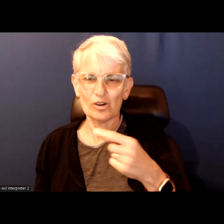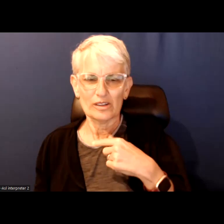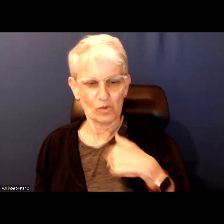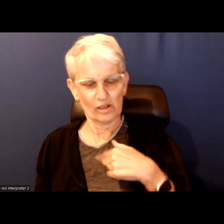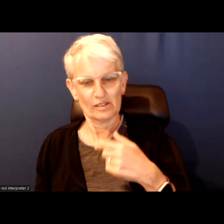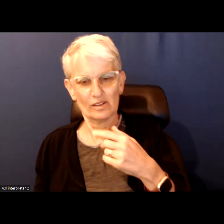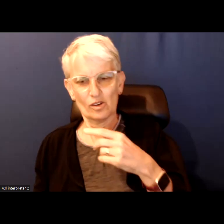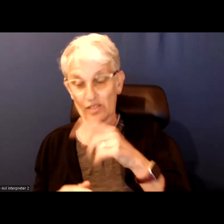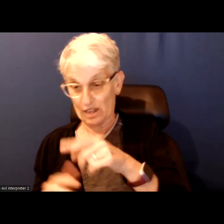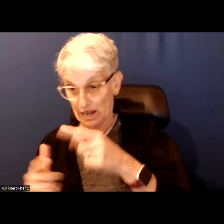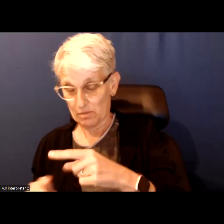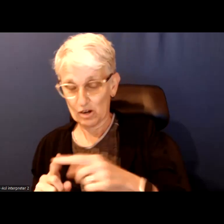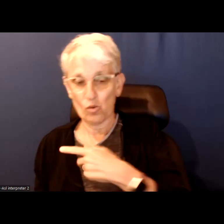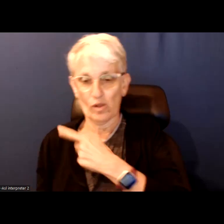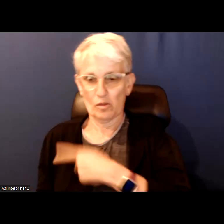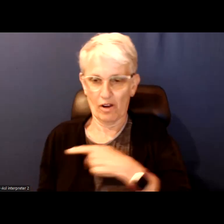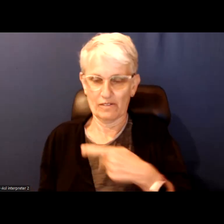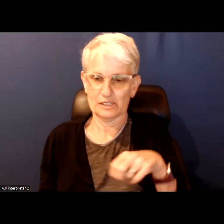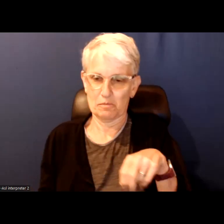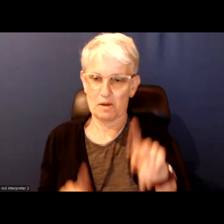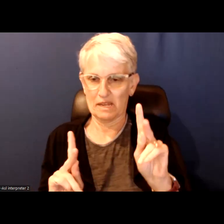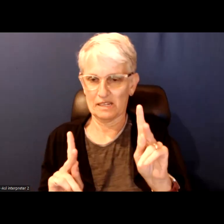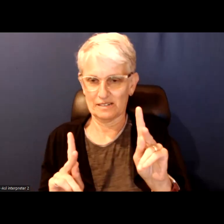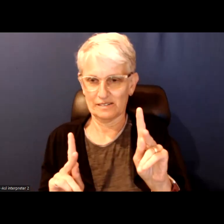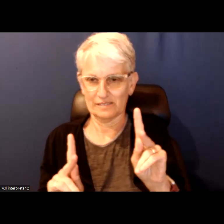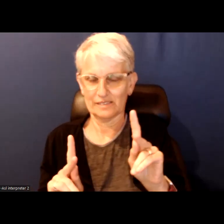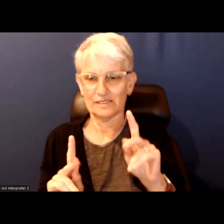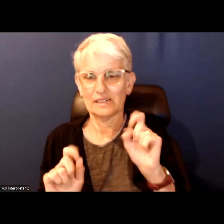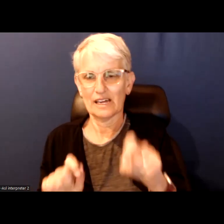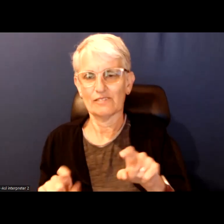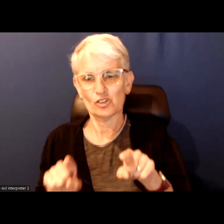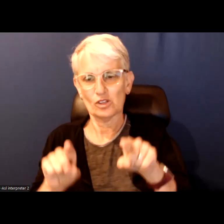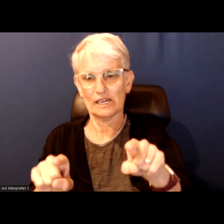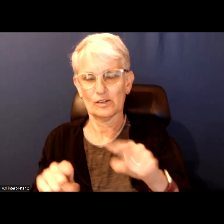because there is that clause as Debbie said it has to align with provincial priorities.